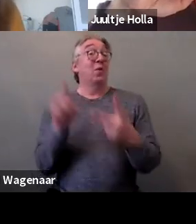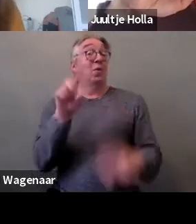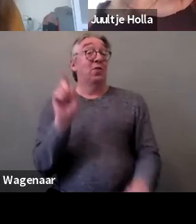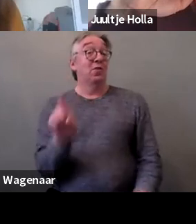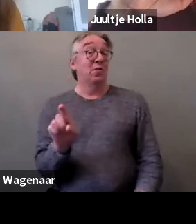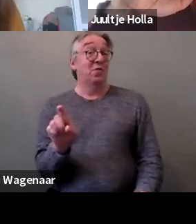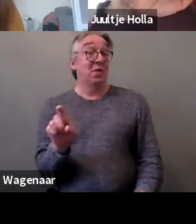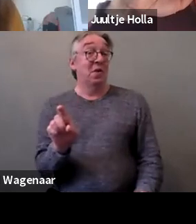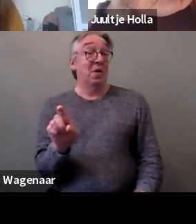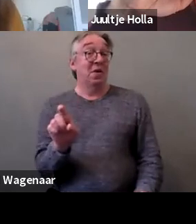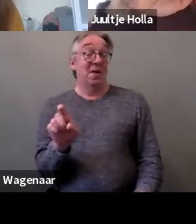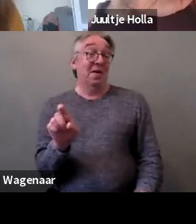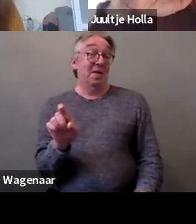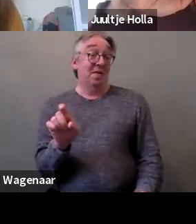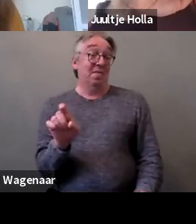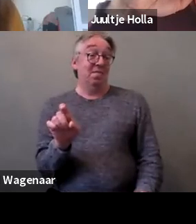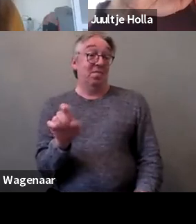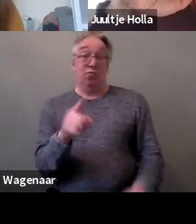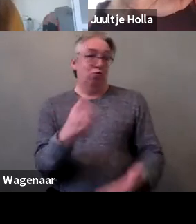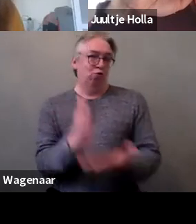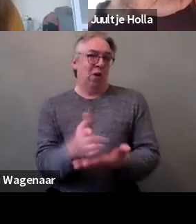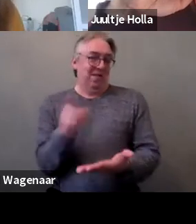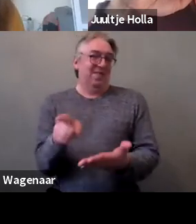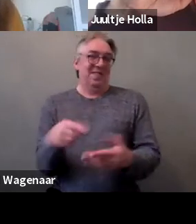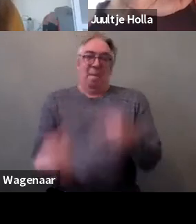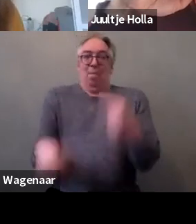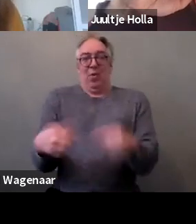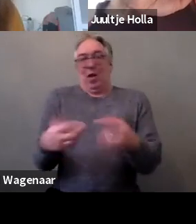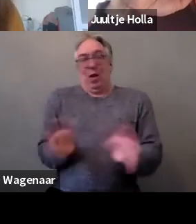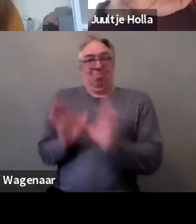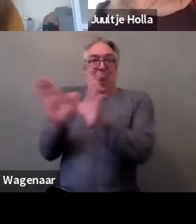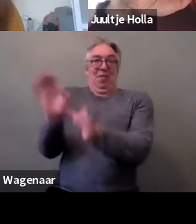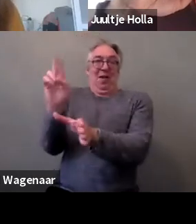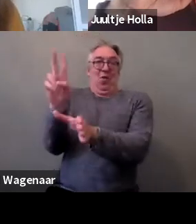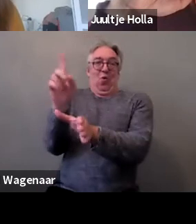You're very right, it is up to the EU to thrush this out.